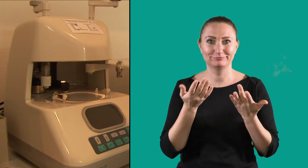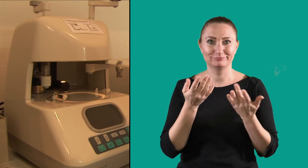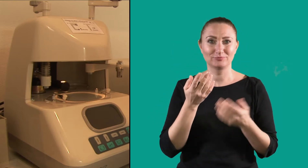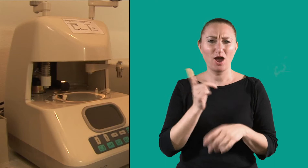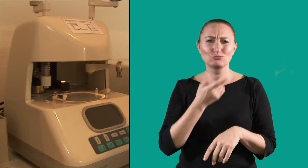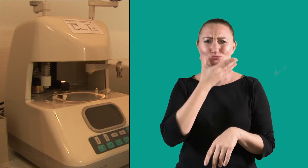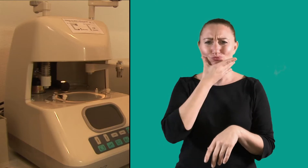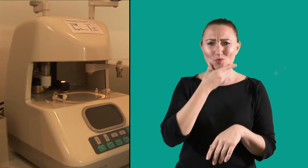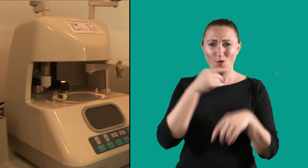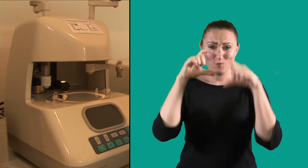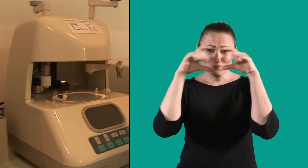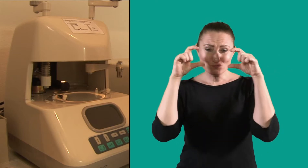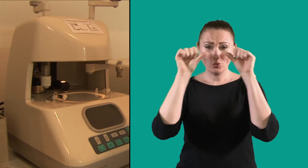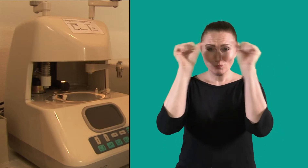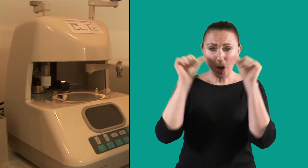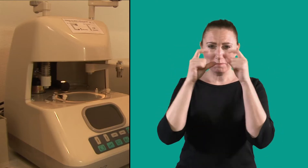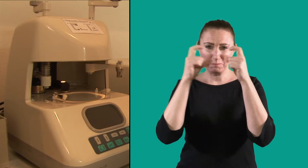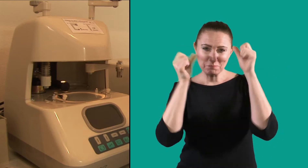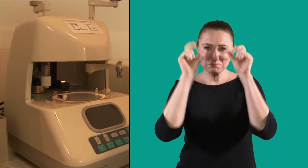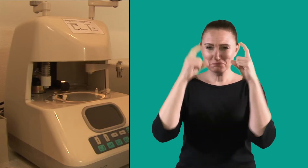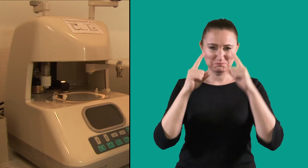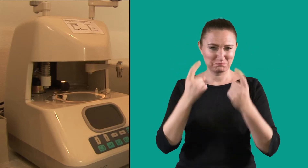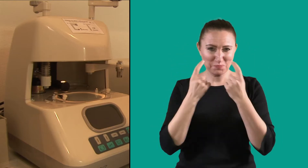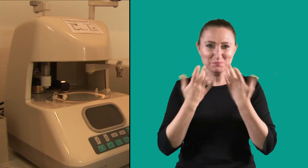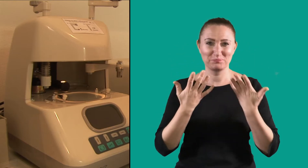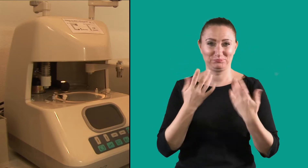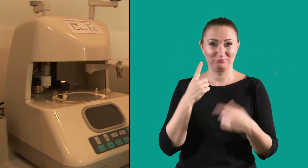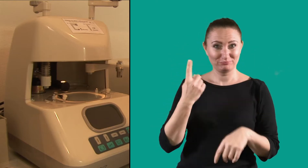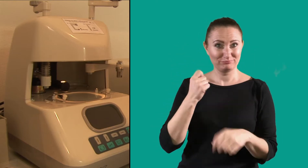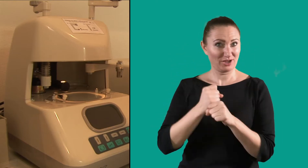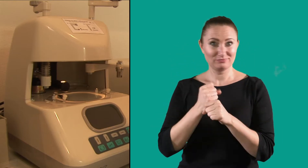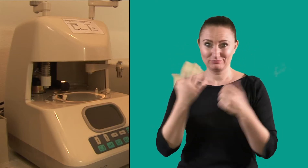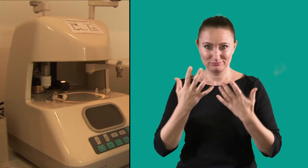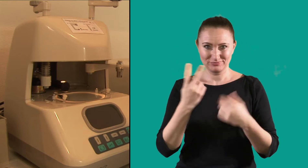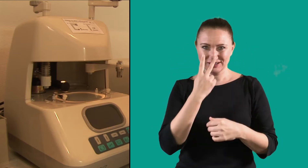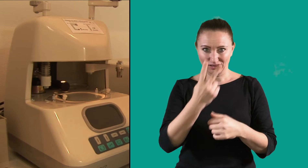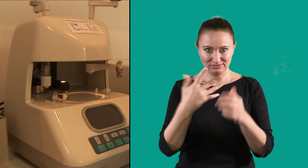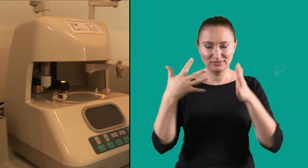and accessories. He also offers customer services: